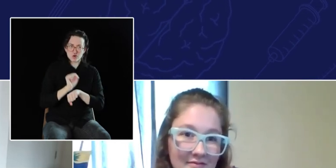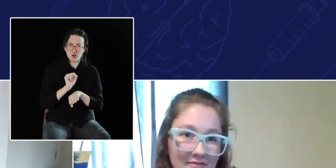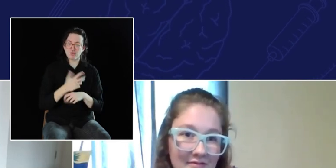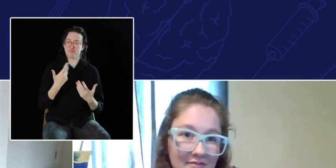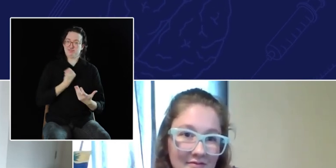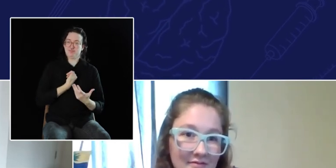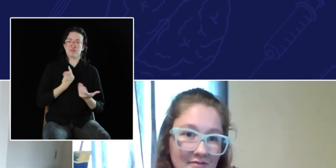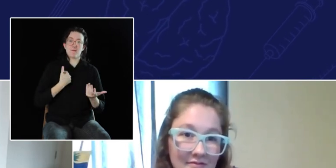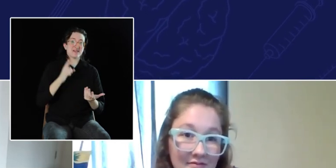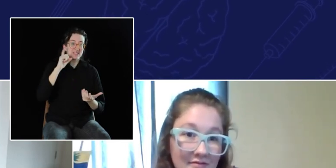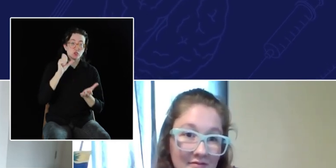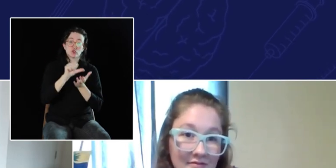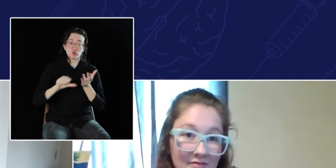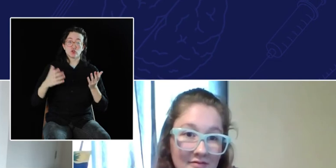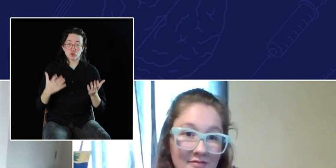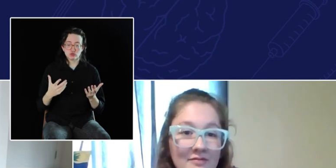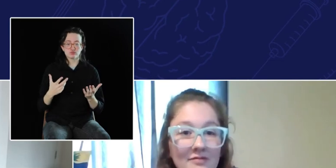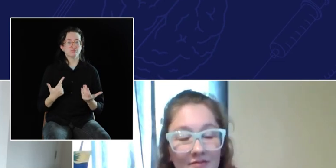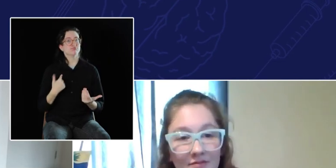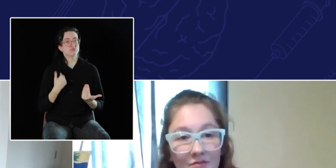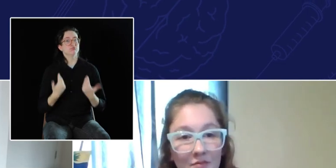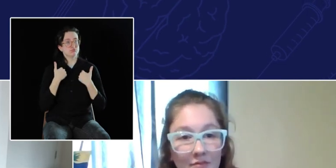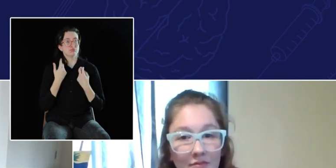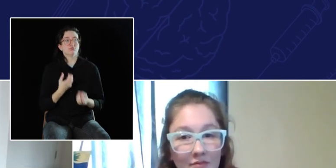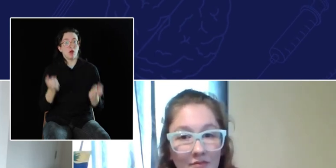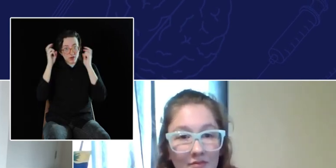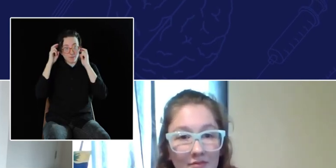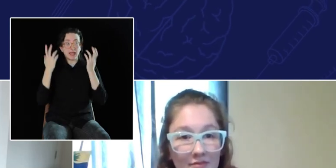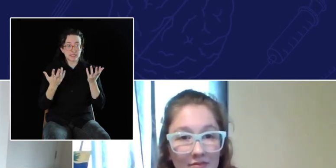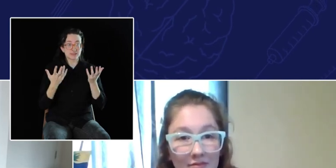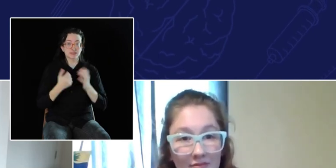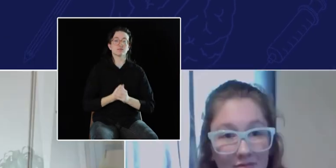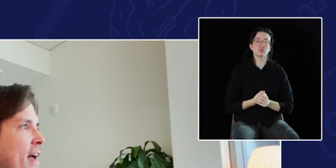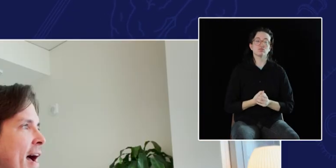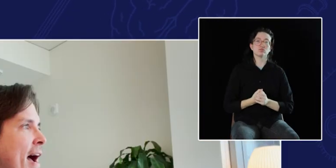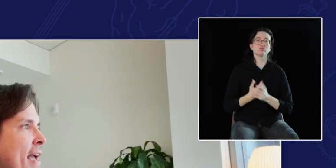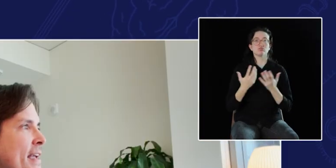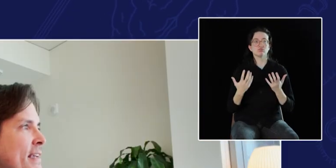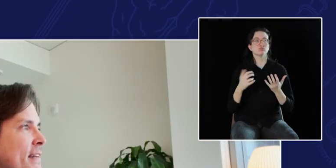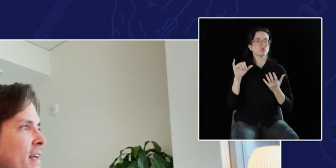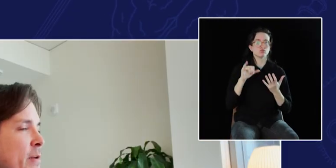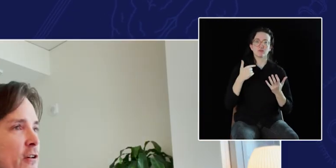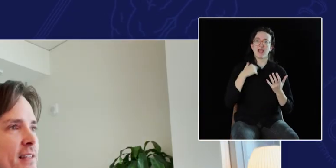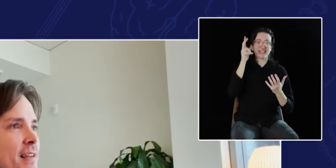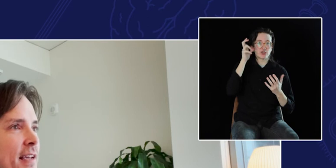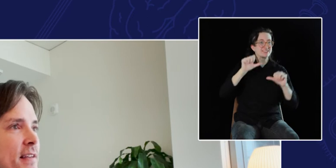I am an ear surgeon. I do cochlear implants. [DR. RUFFIN:] I am a hearing scientist;